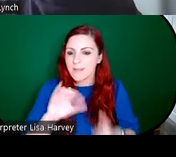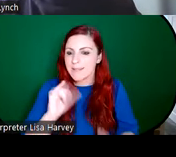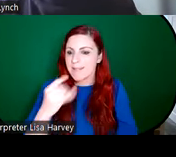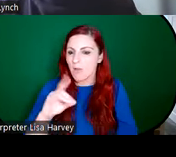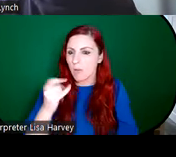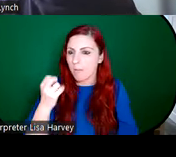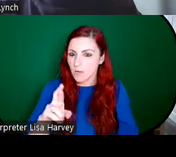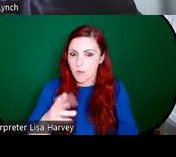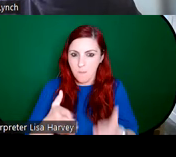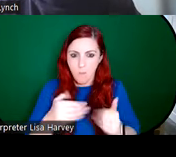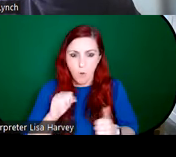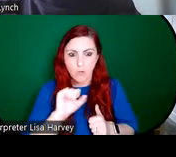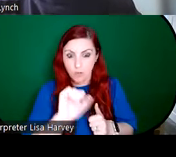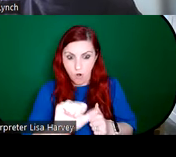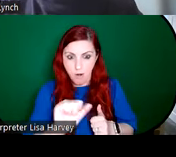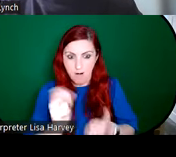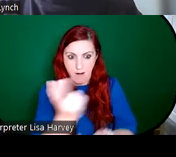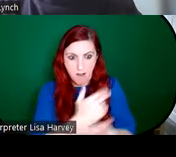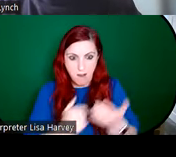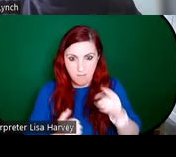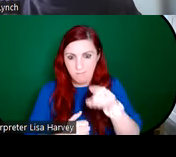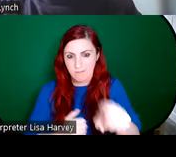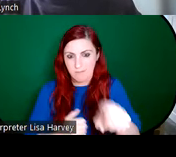"Cinderella dressing her Ugly Sister". This one isn't actually in the exhibition